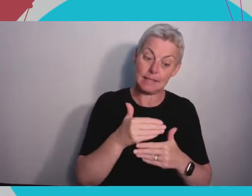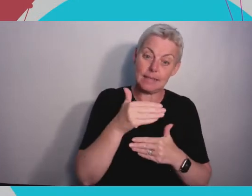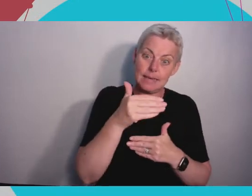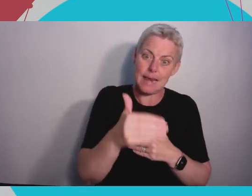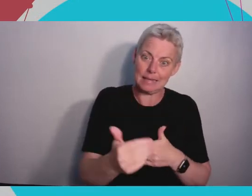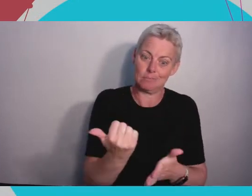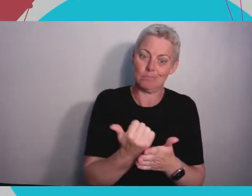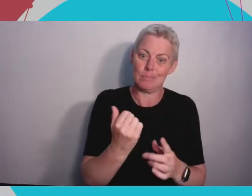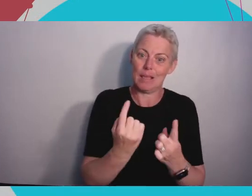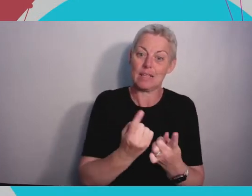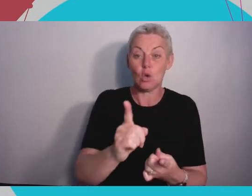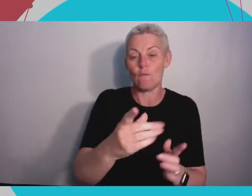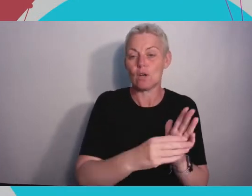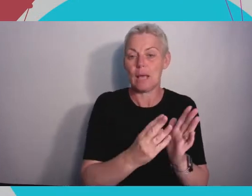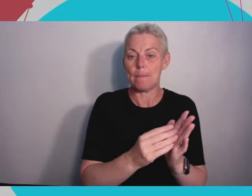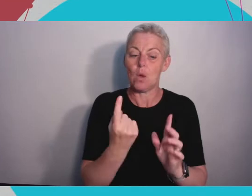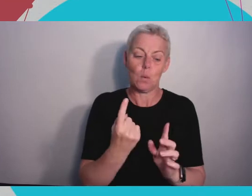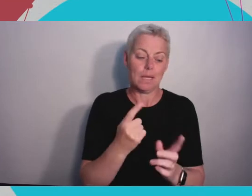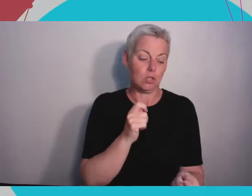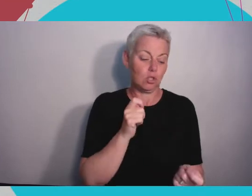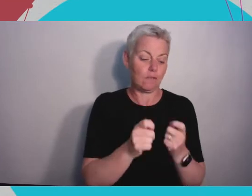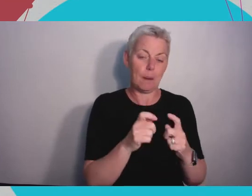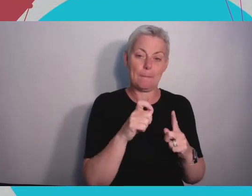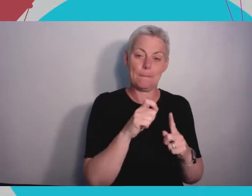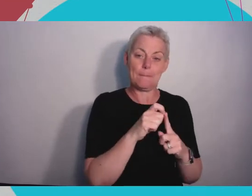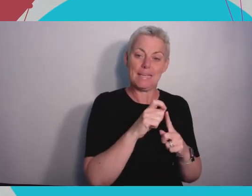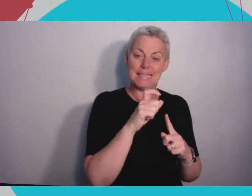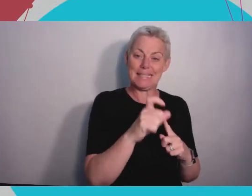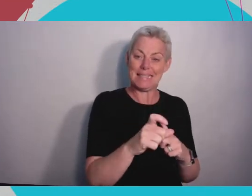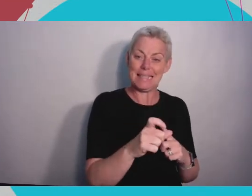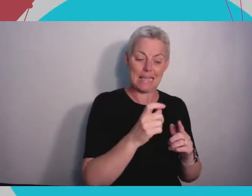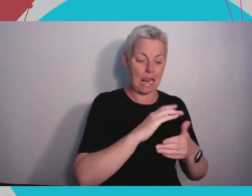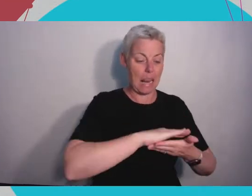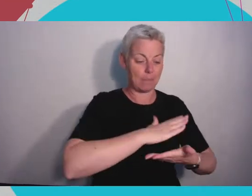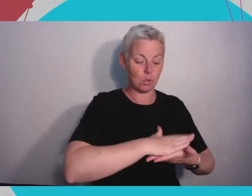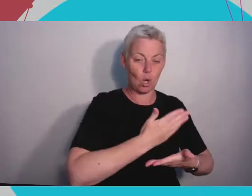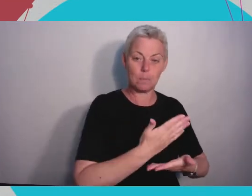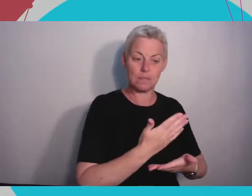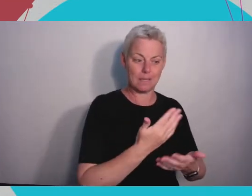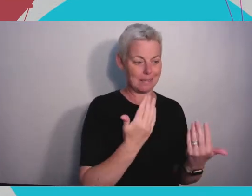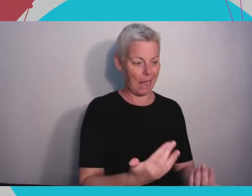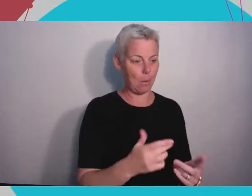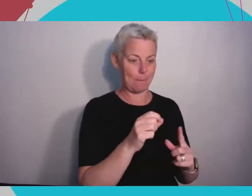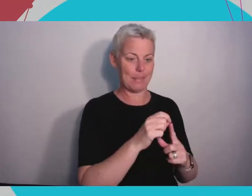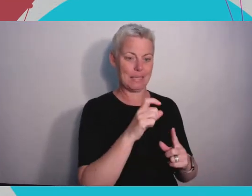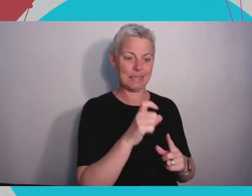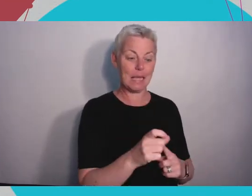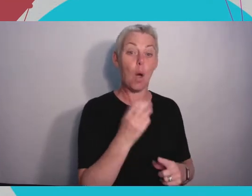with the Bill Gates and Microsoft's 'a PC on every desk' that sounded kind of sci-fi